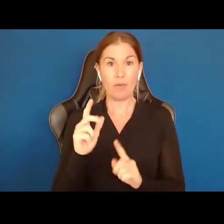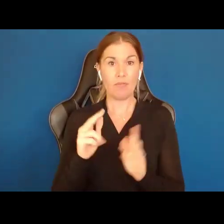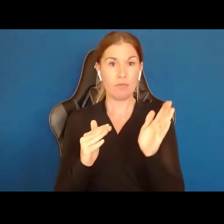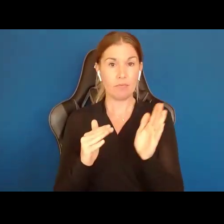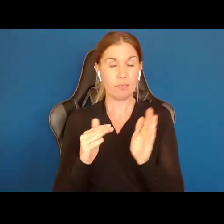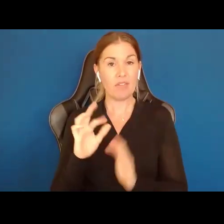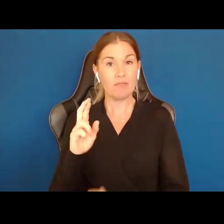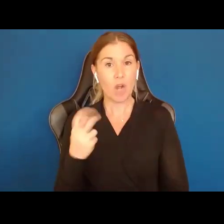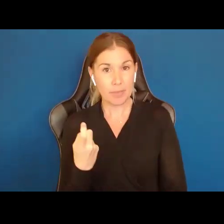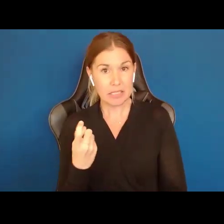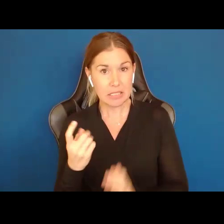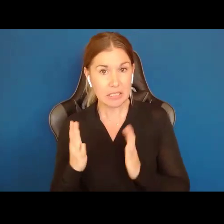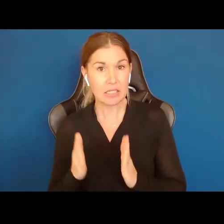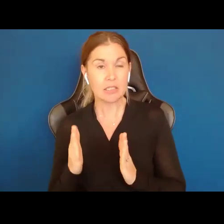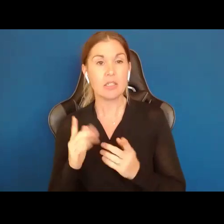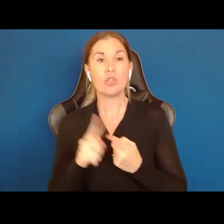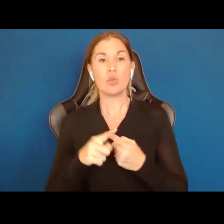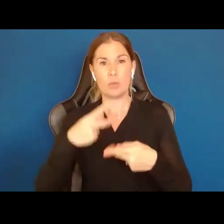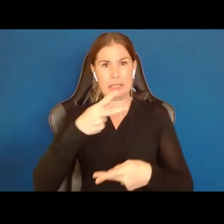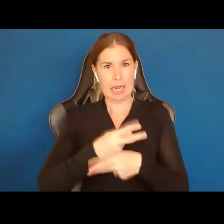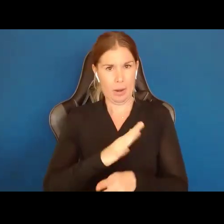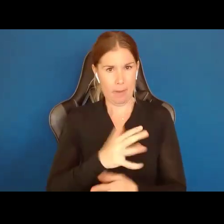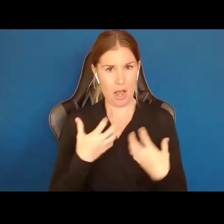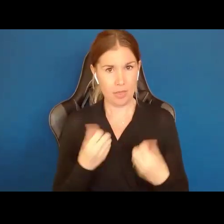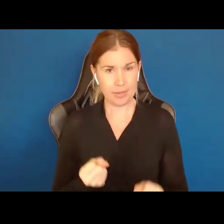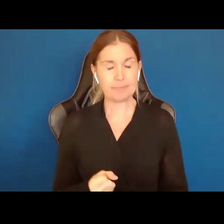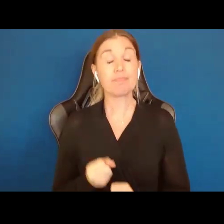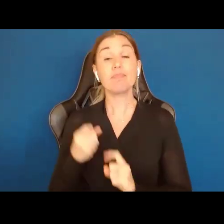exercise and take care of my health. So, what I tell people is this. The